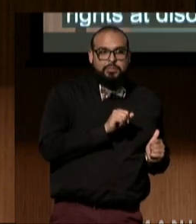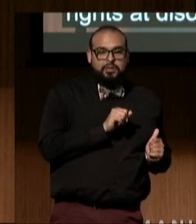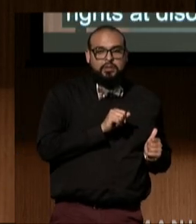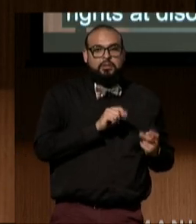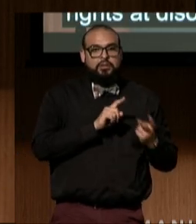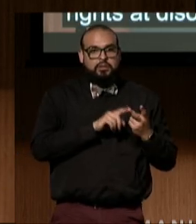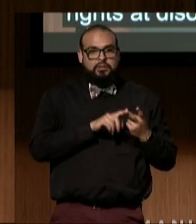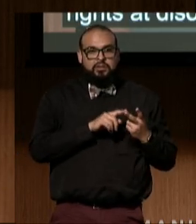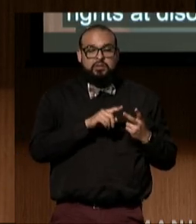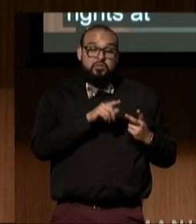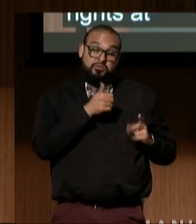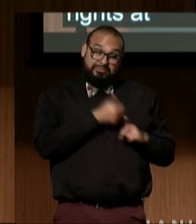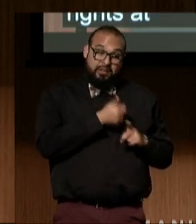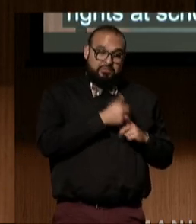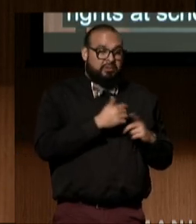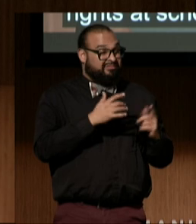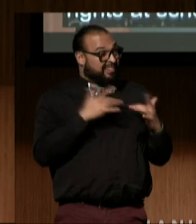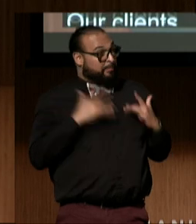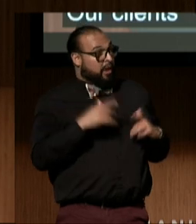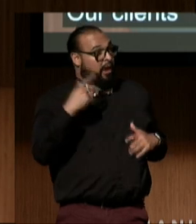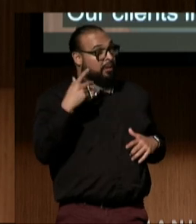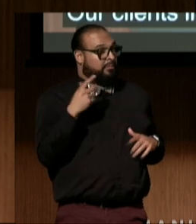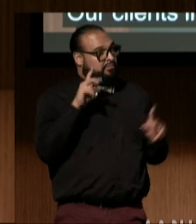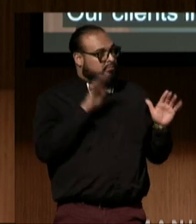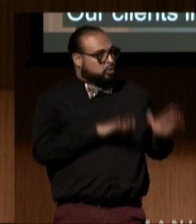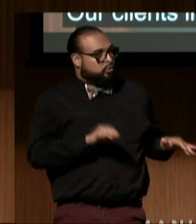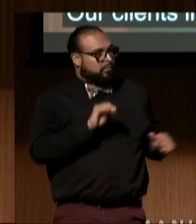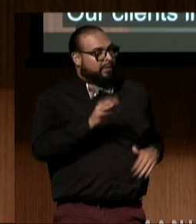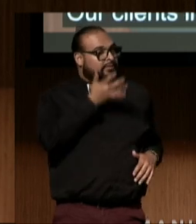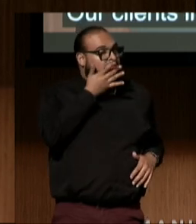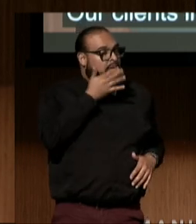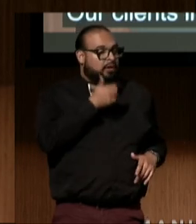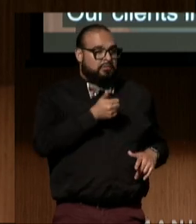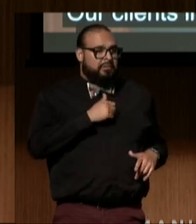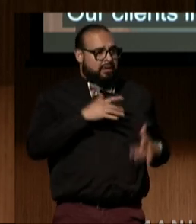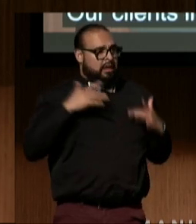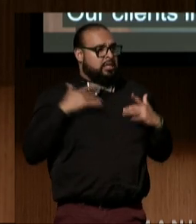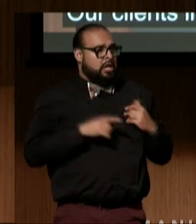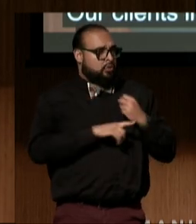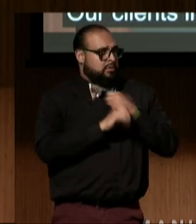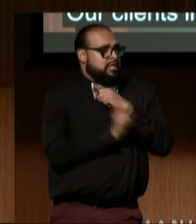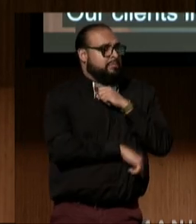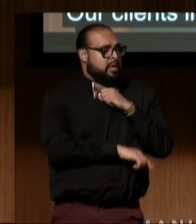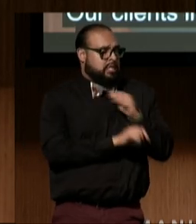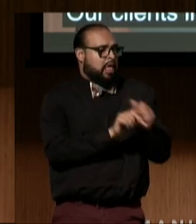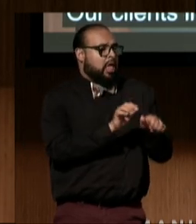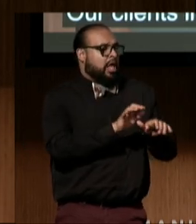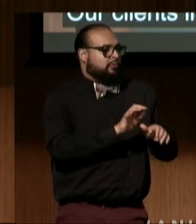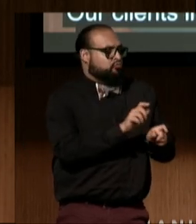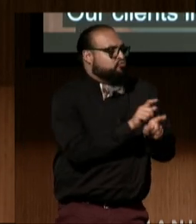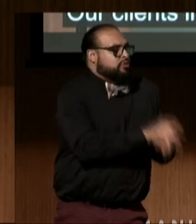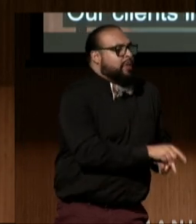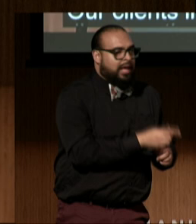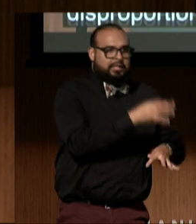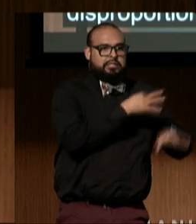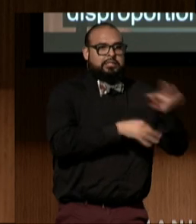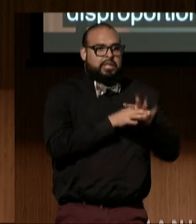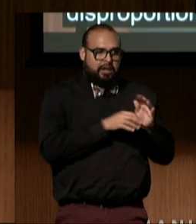disproportionately children of color who are disciplined and restrained instead of receiving disability supports.